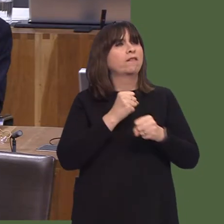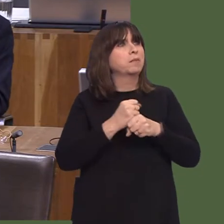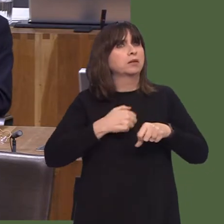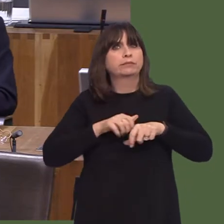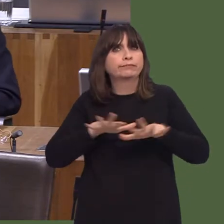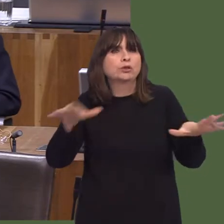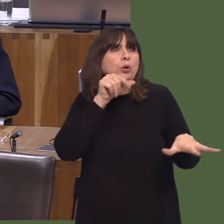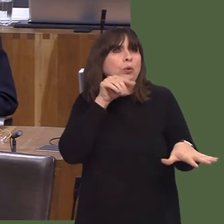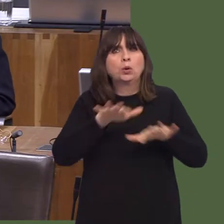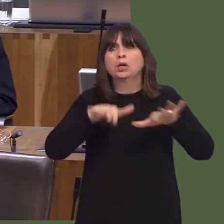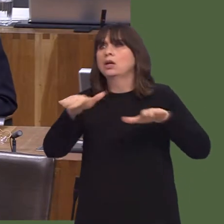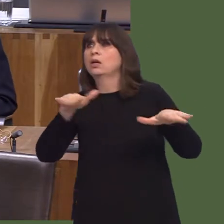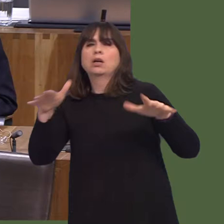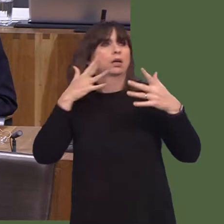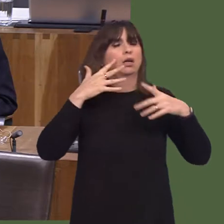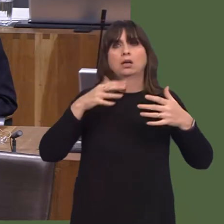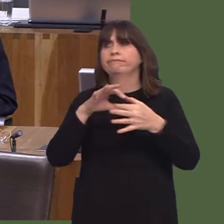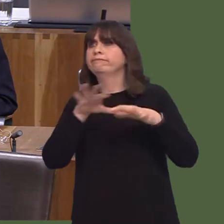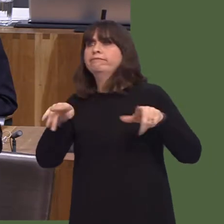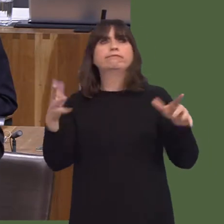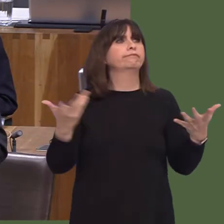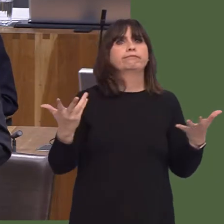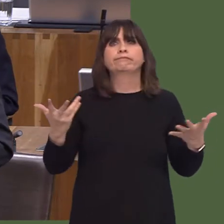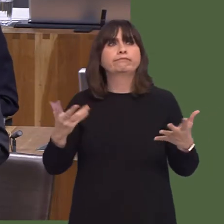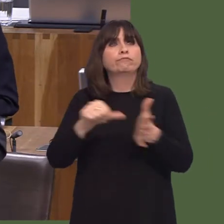I wonder if the First Minister could give us a little more clarification on this point.